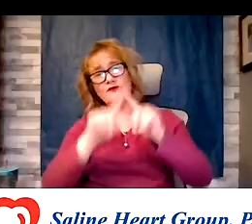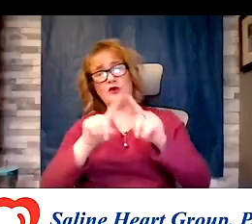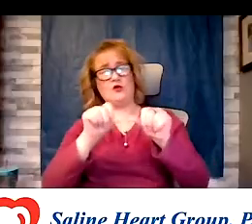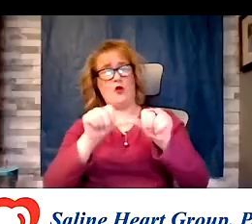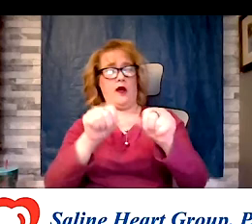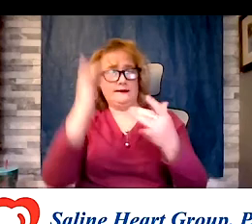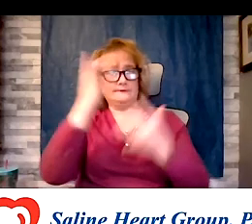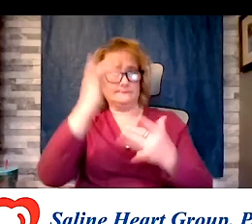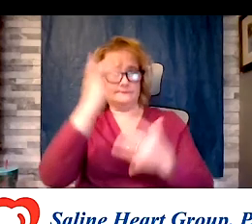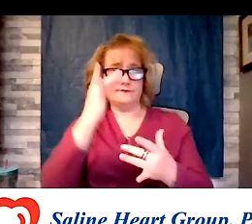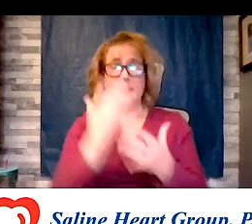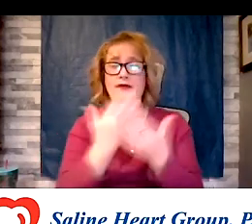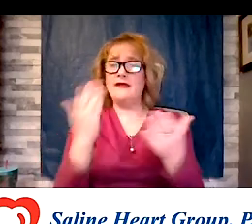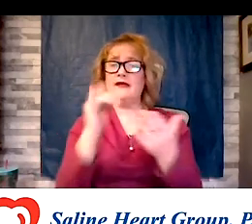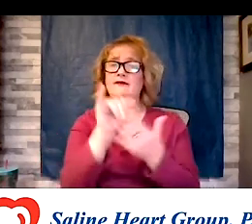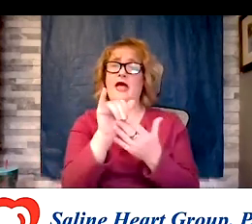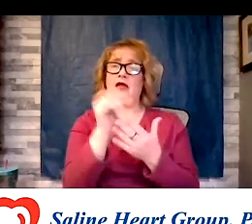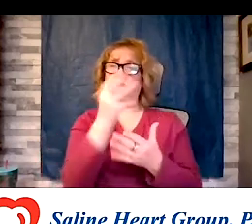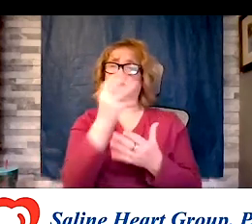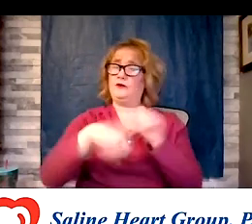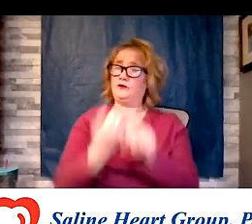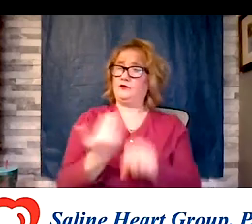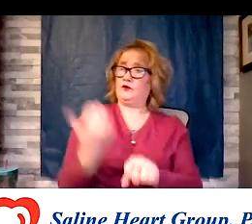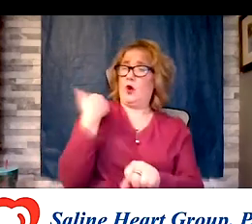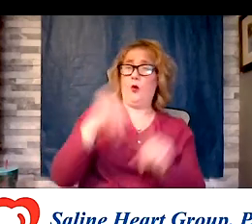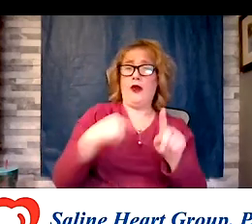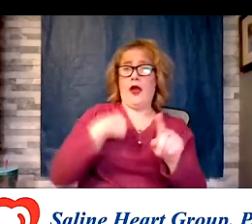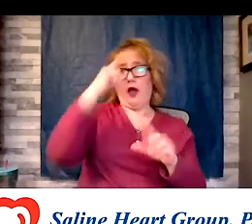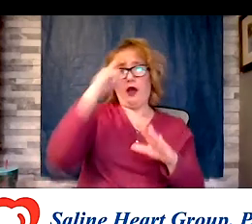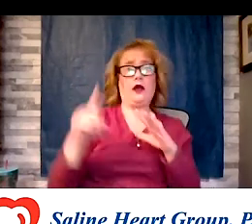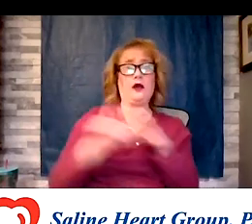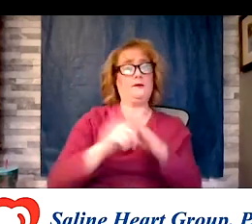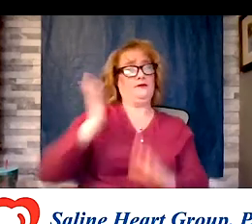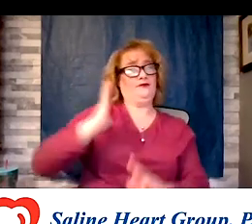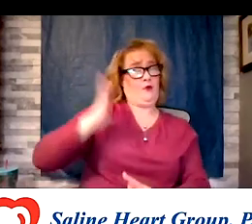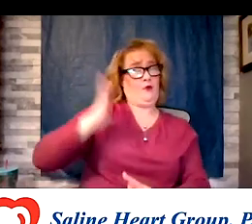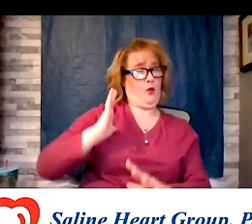mind several years ago was